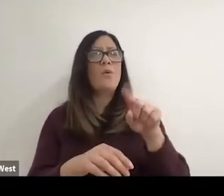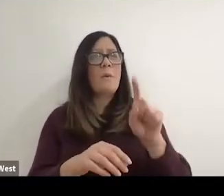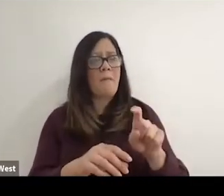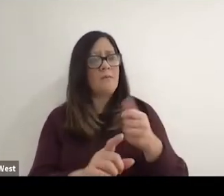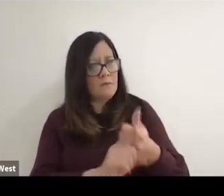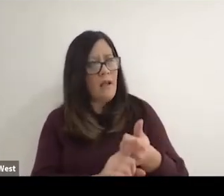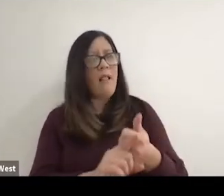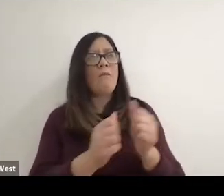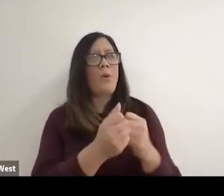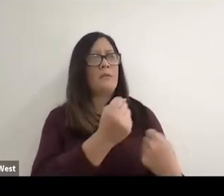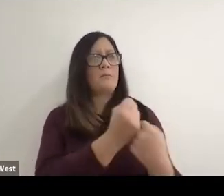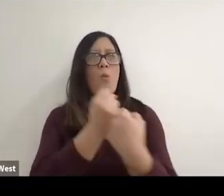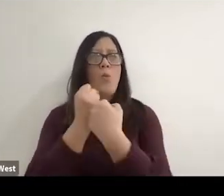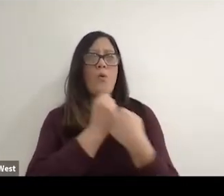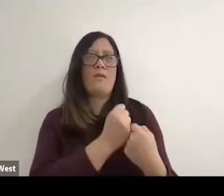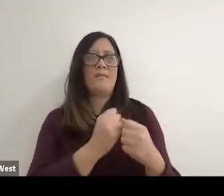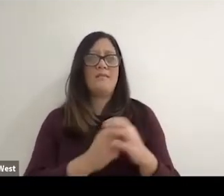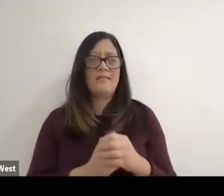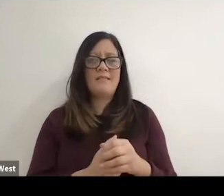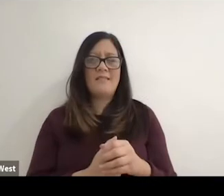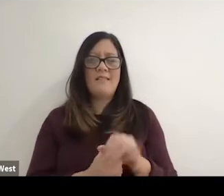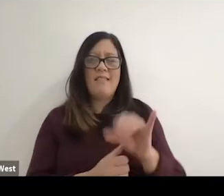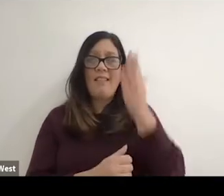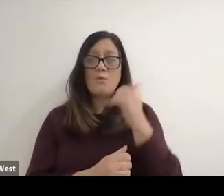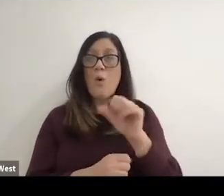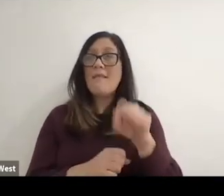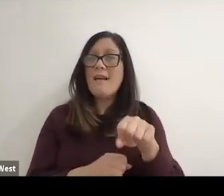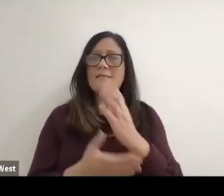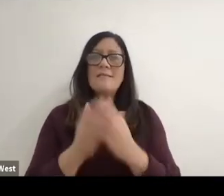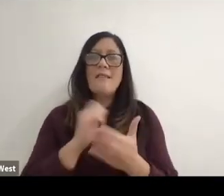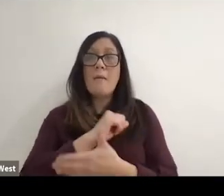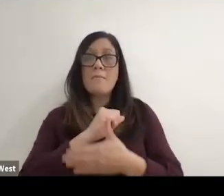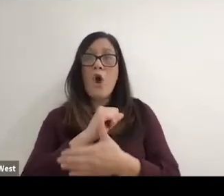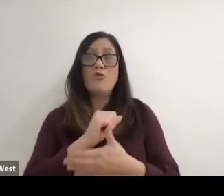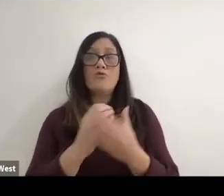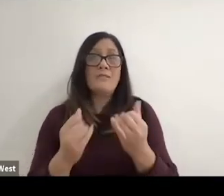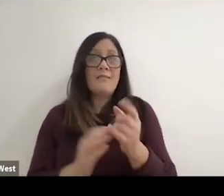With the support of others, and therefore that's why yes, in some countries at the moment